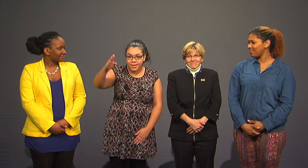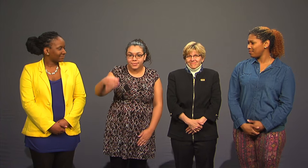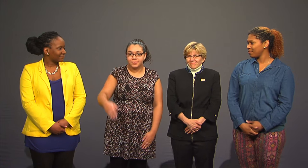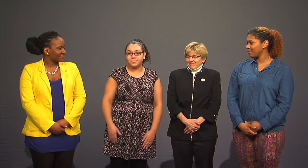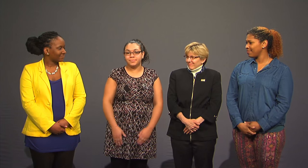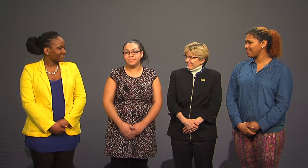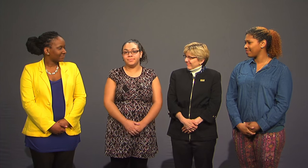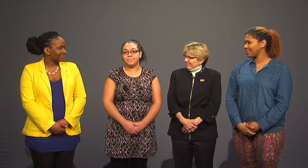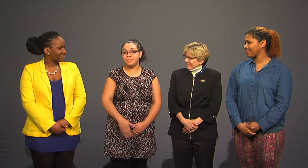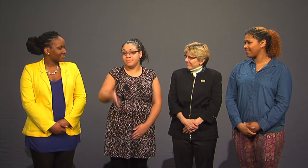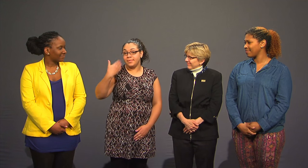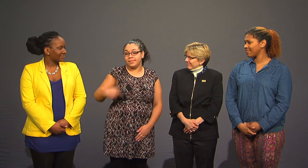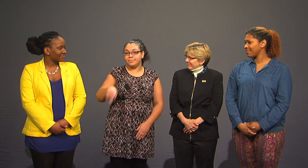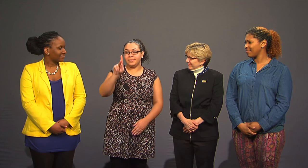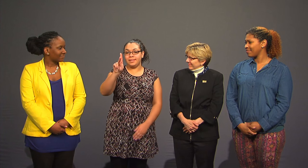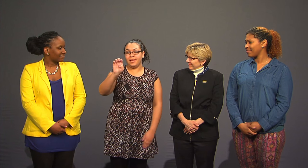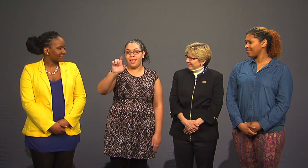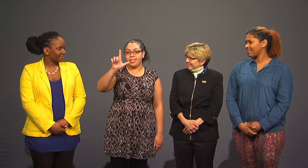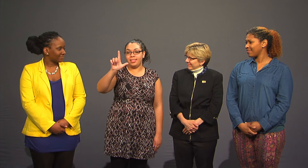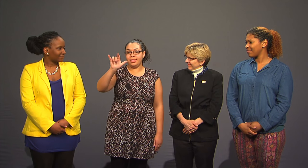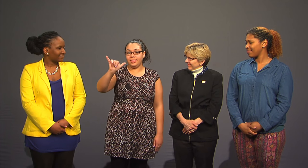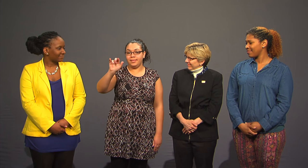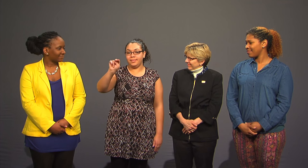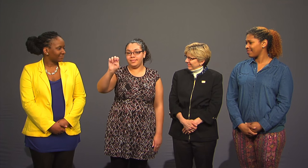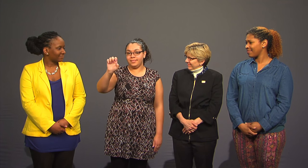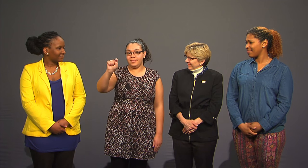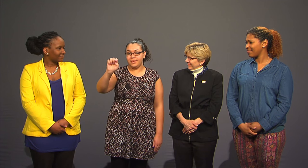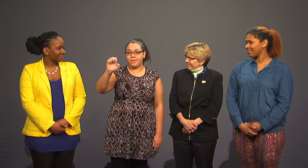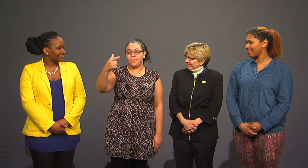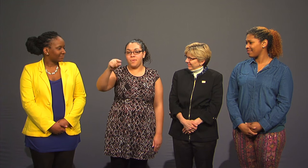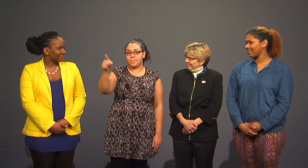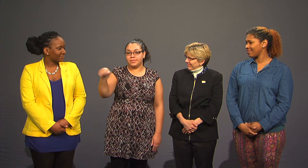Hi, I am Kellynette Gomez.